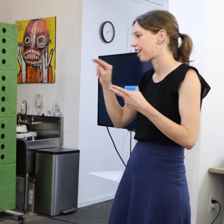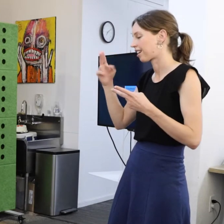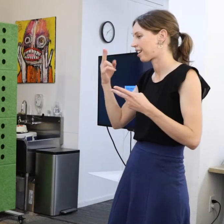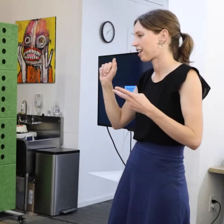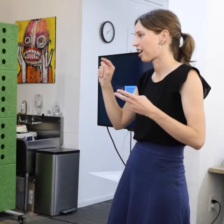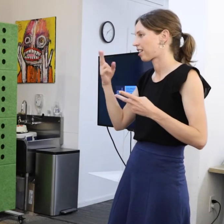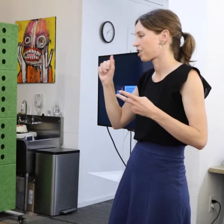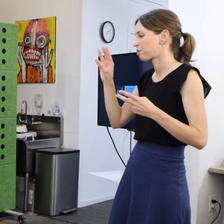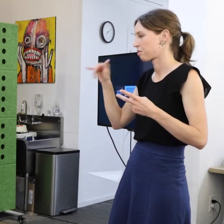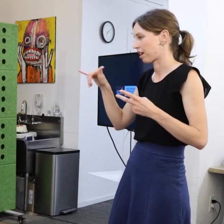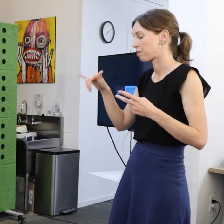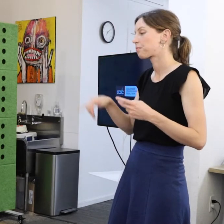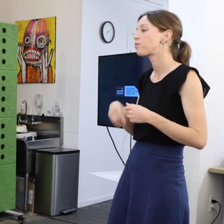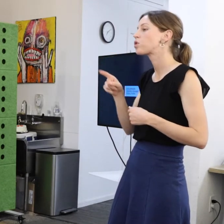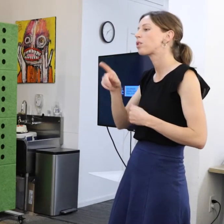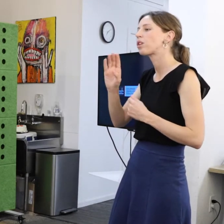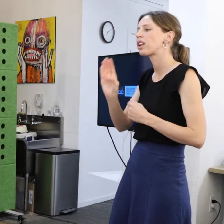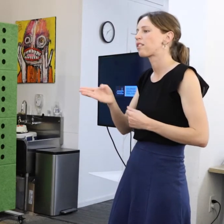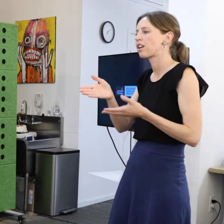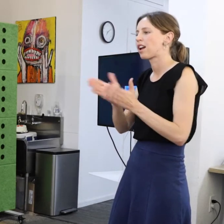never being asked to babysit.